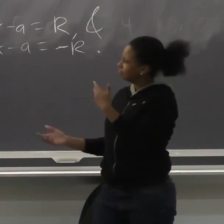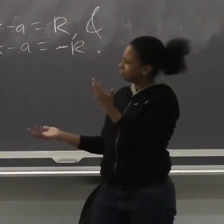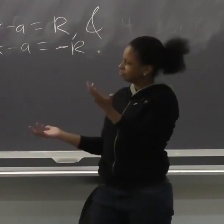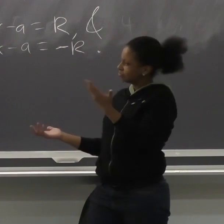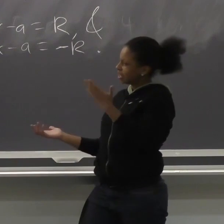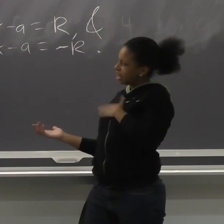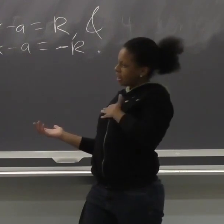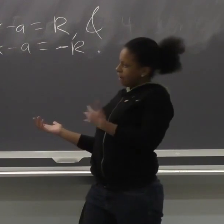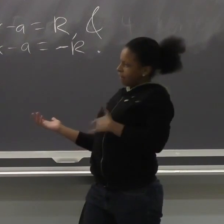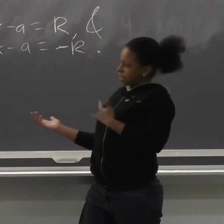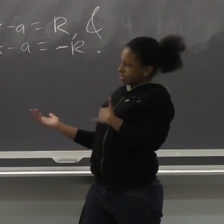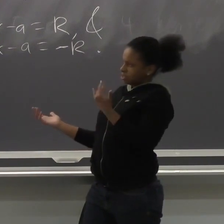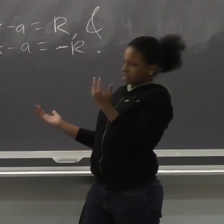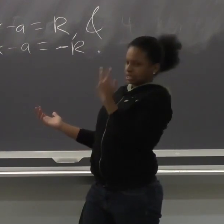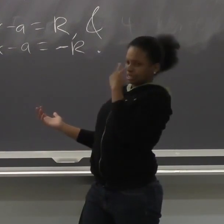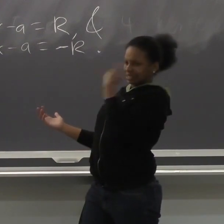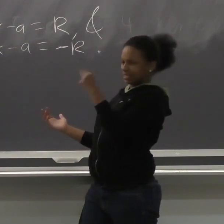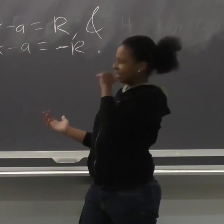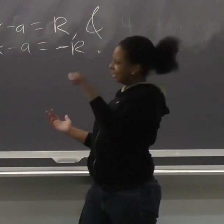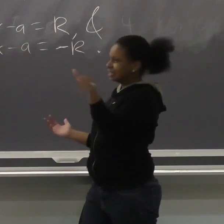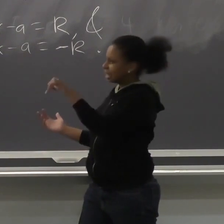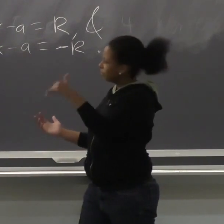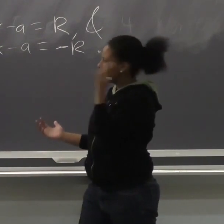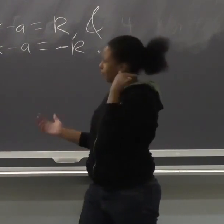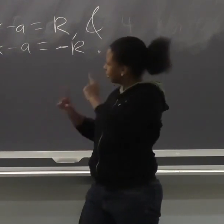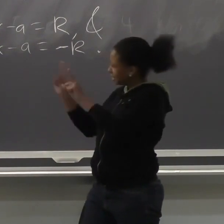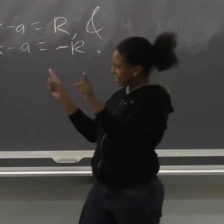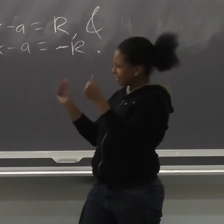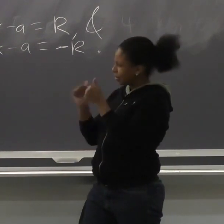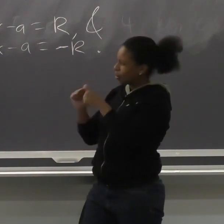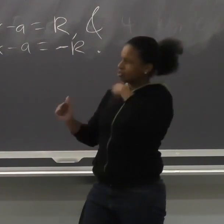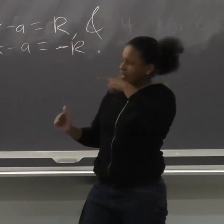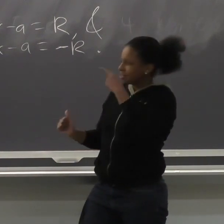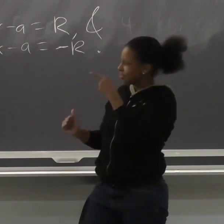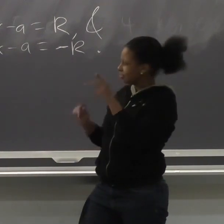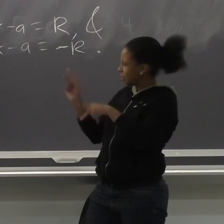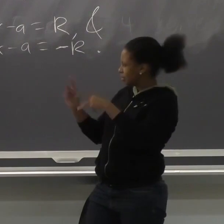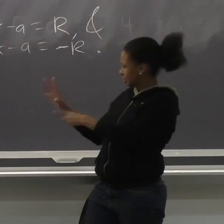Did feel that you were feeling you were equal? I never experienced anything like this